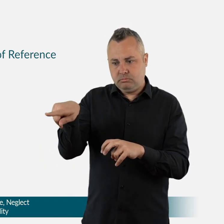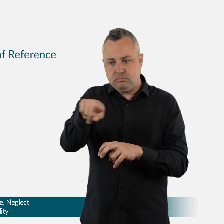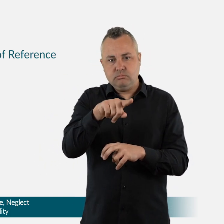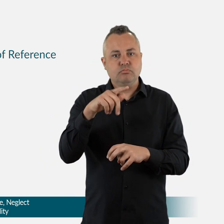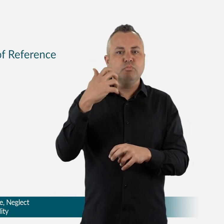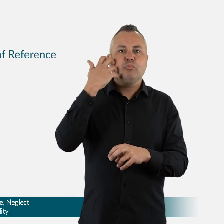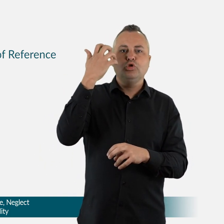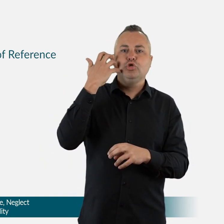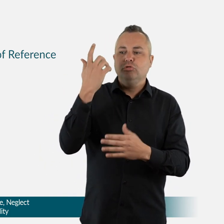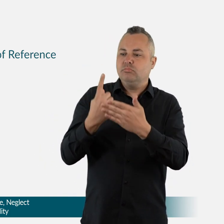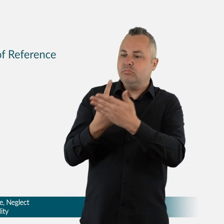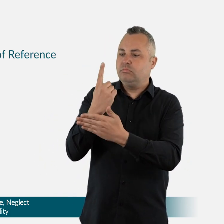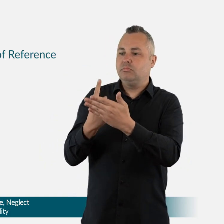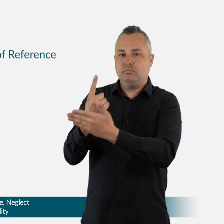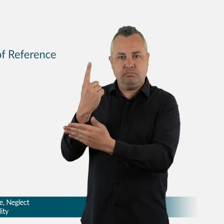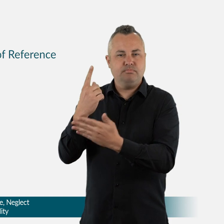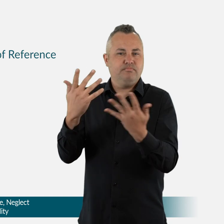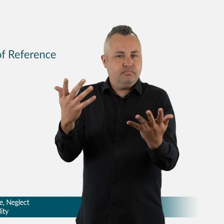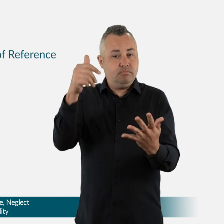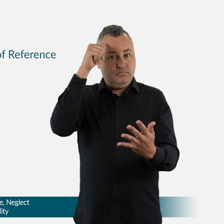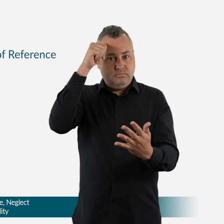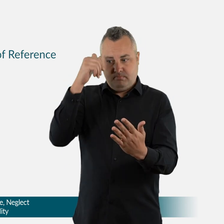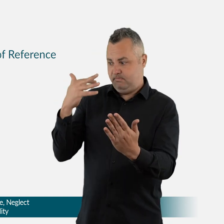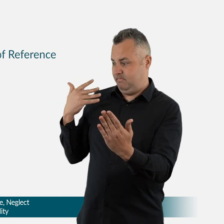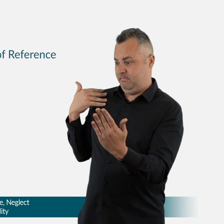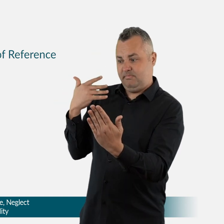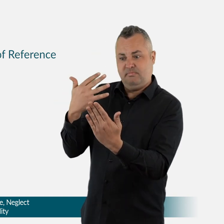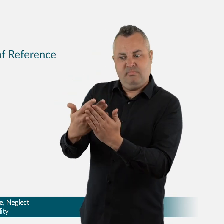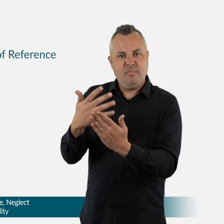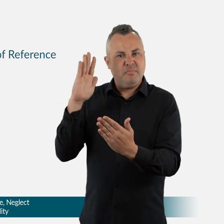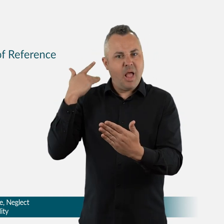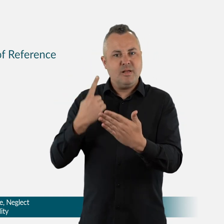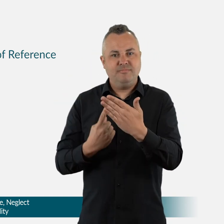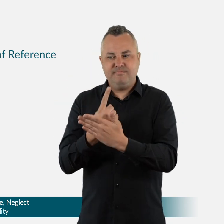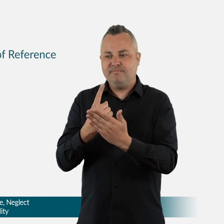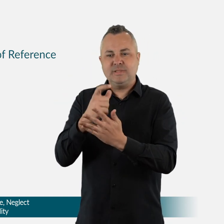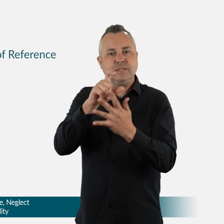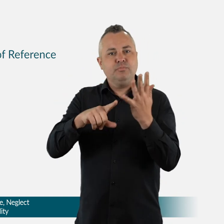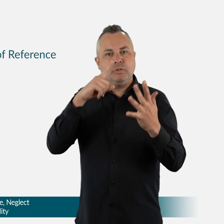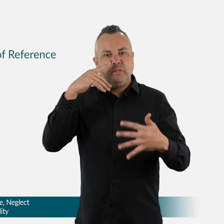The Hon Ronald Sackville AO QC is the Chair of the Royal Commission